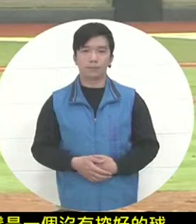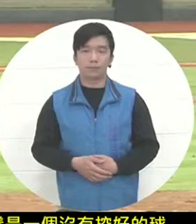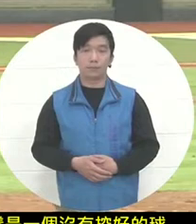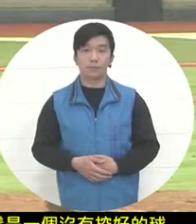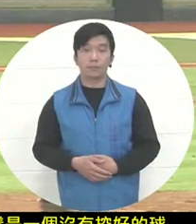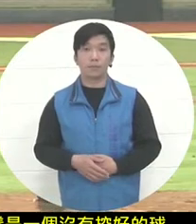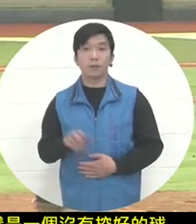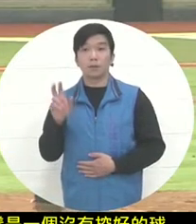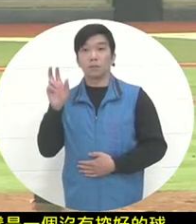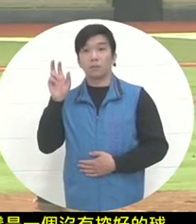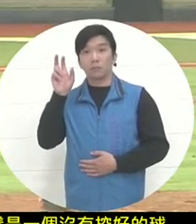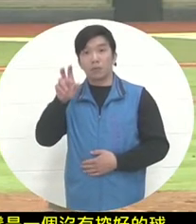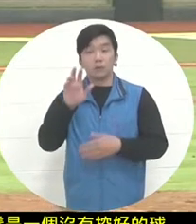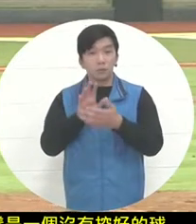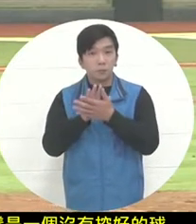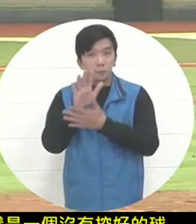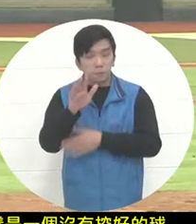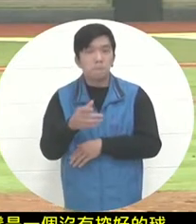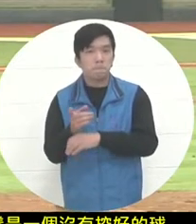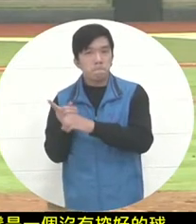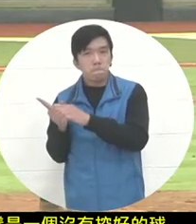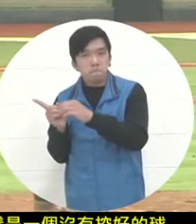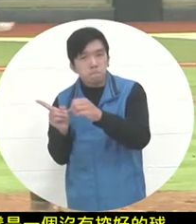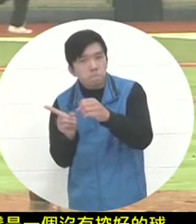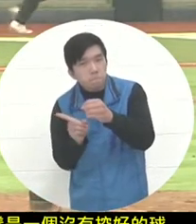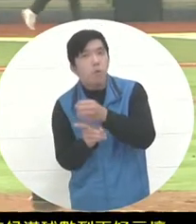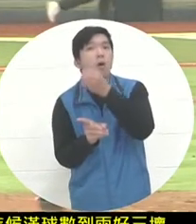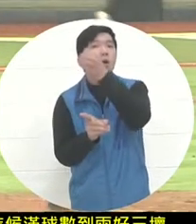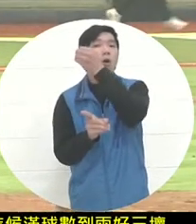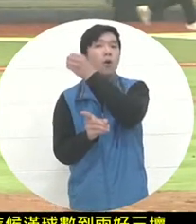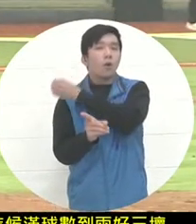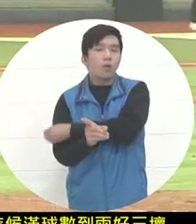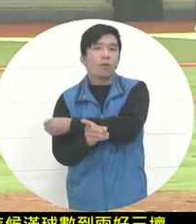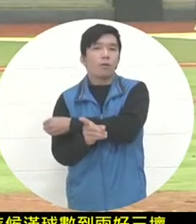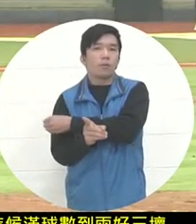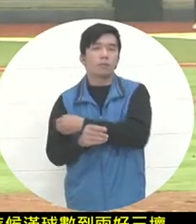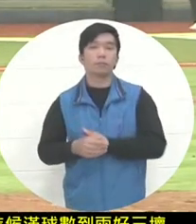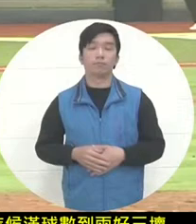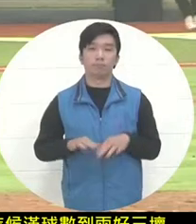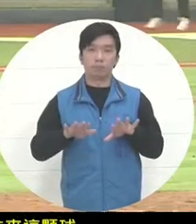balls came in. The batter hit him first. A skill behind the bat, the number of the ball